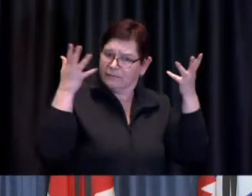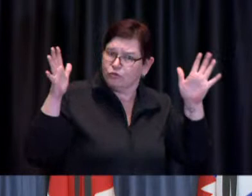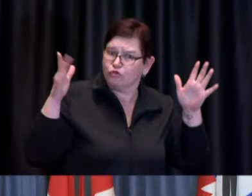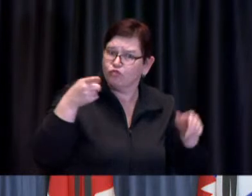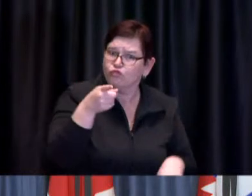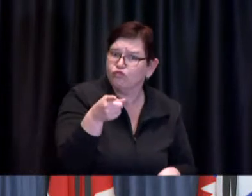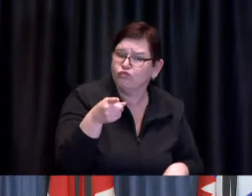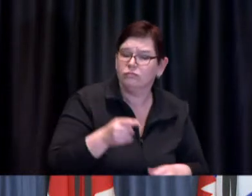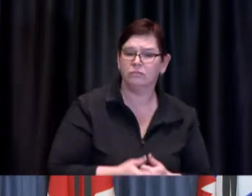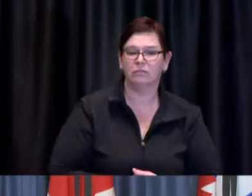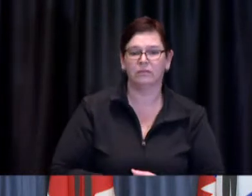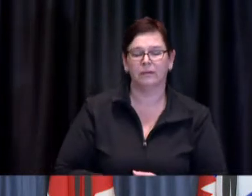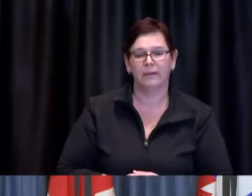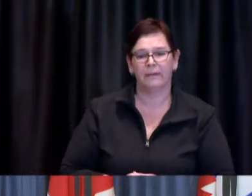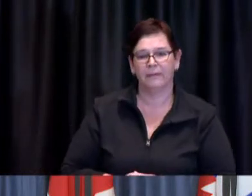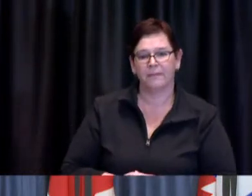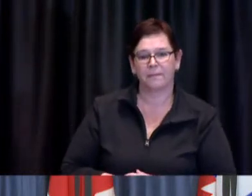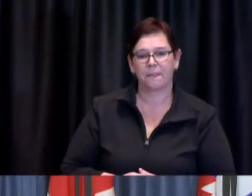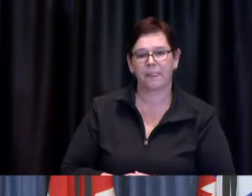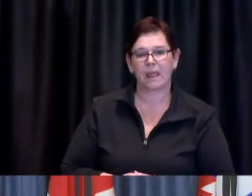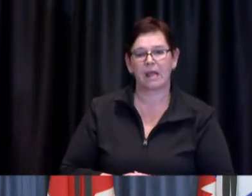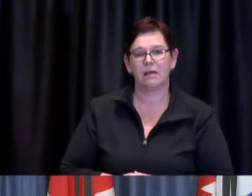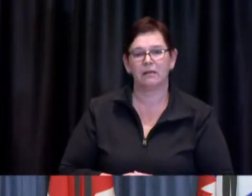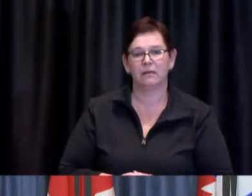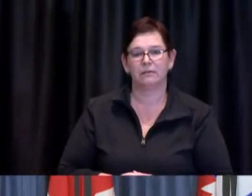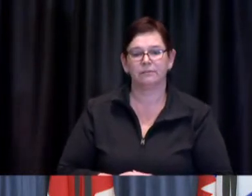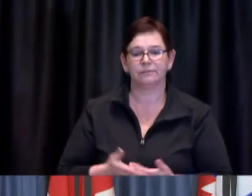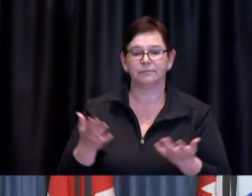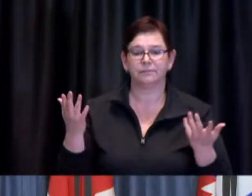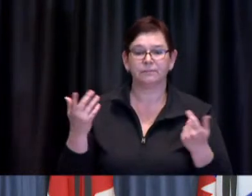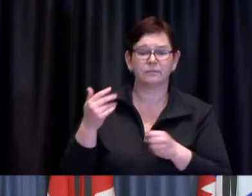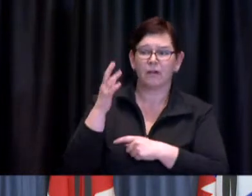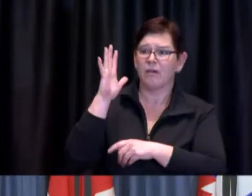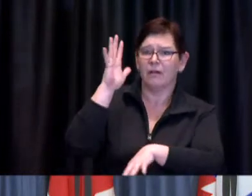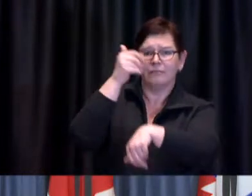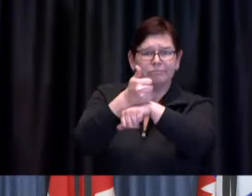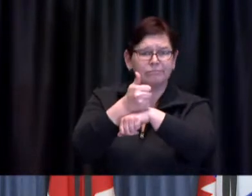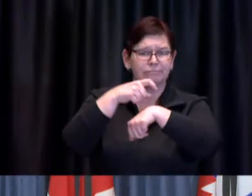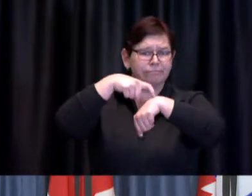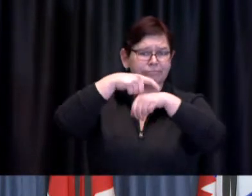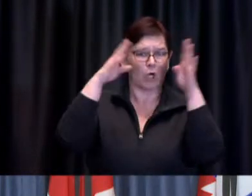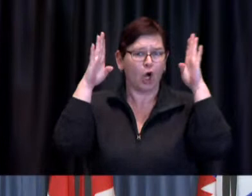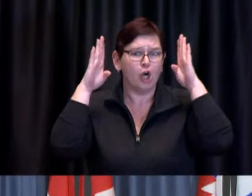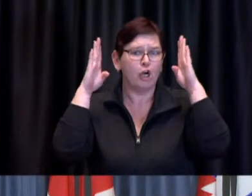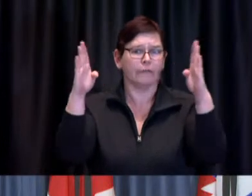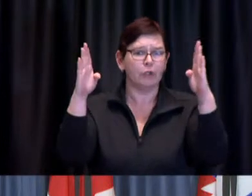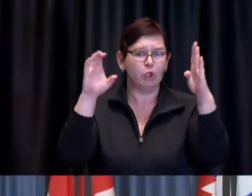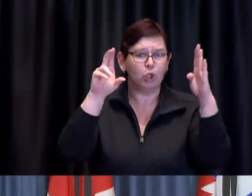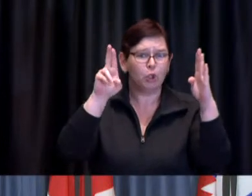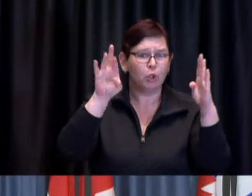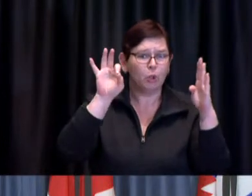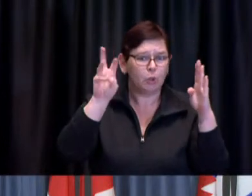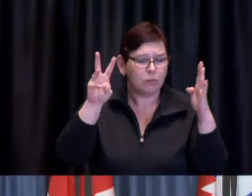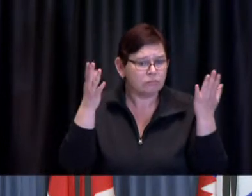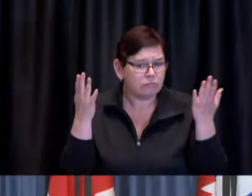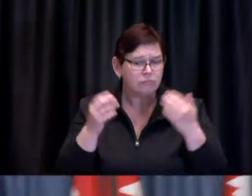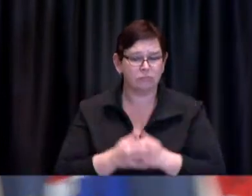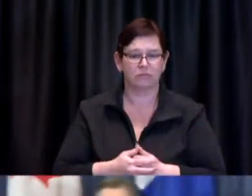such as uh curfews or something like that may be something that you think would help? Dr. de Villa: So why don't I start off Matt thanks for the question